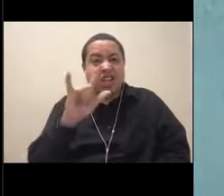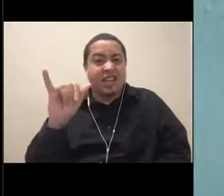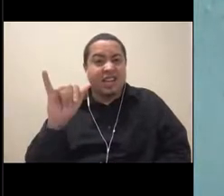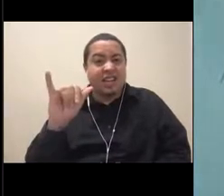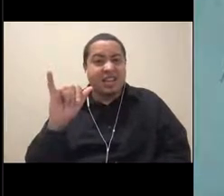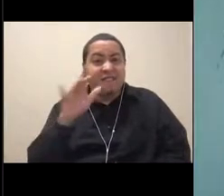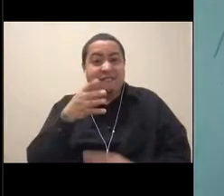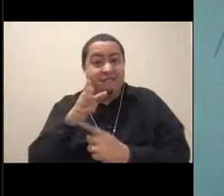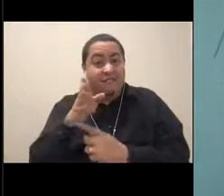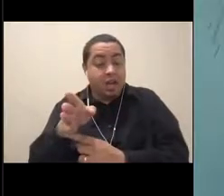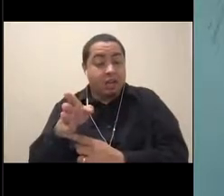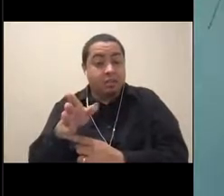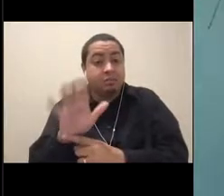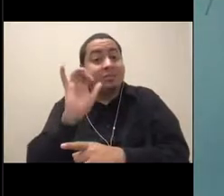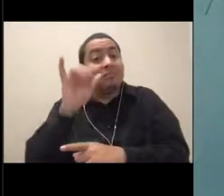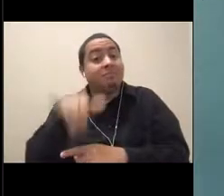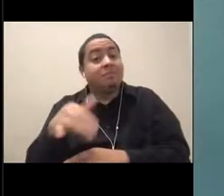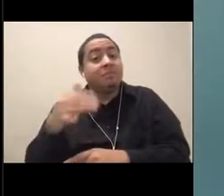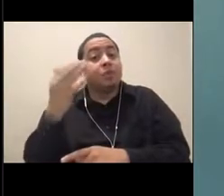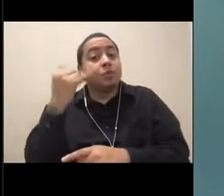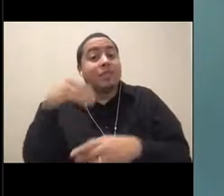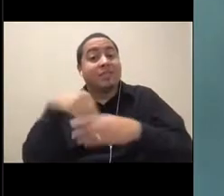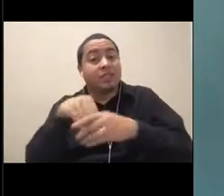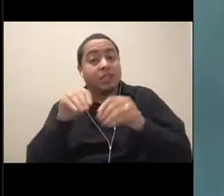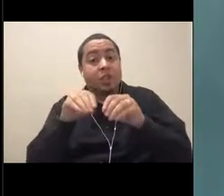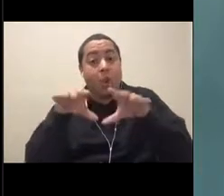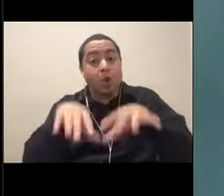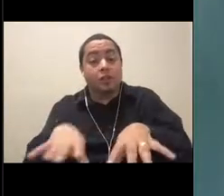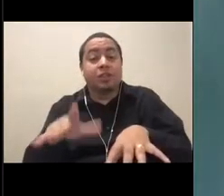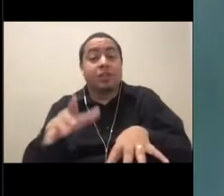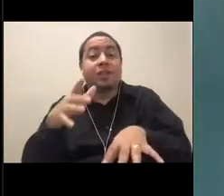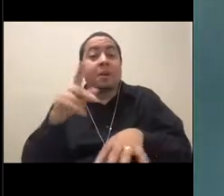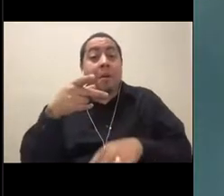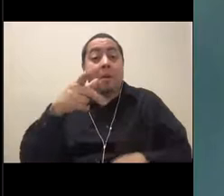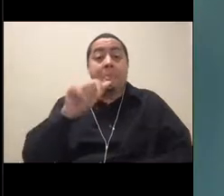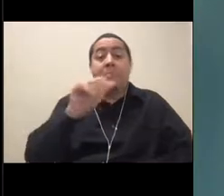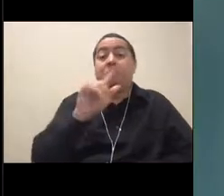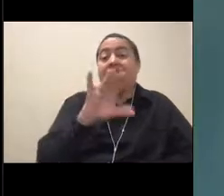plastic bags look like jellies to sea turtles too, and they ended up eating them and it makes them sick.